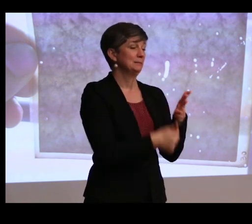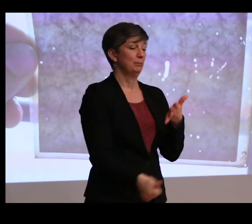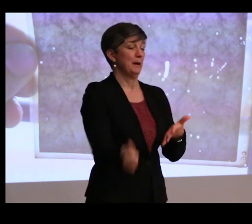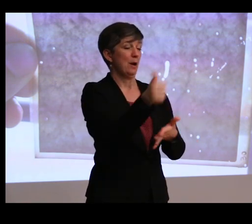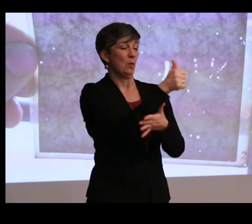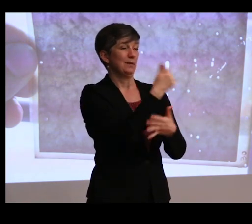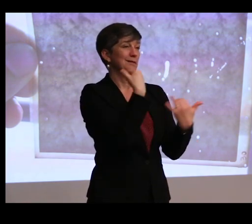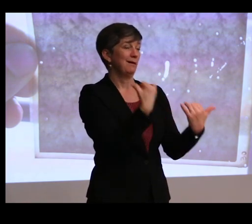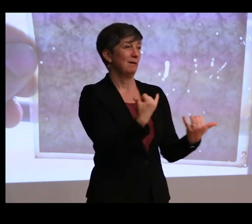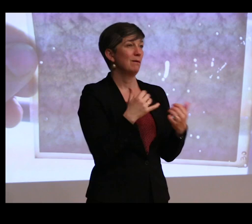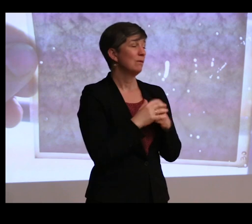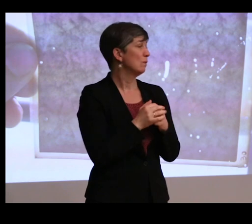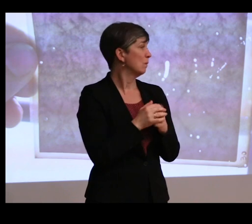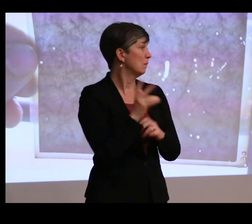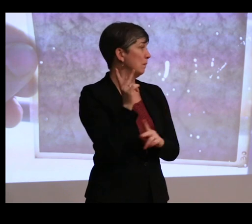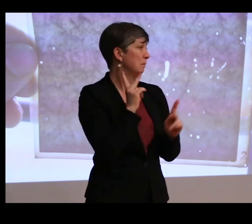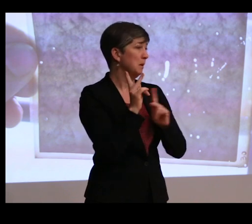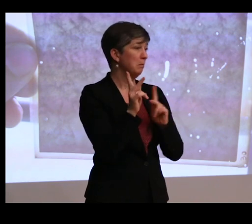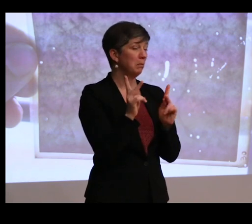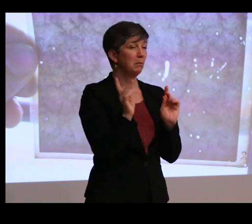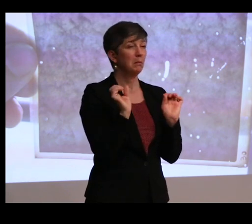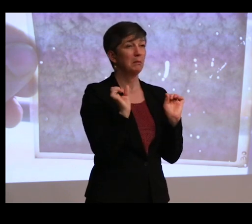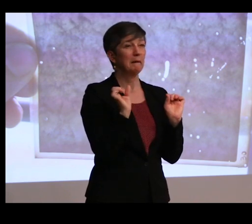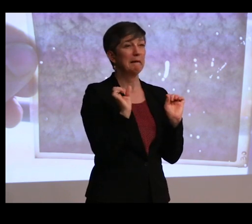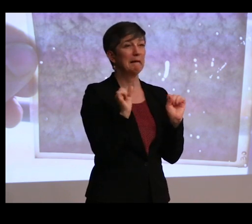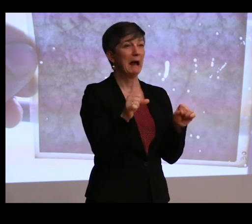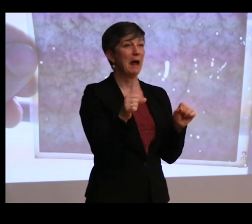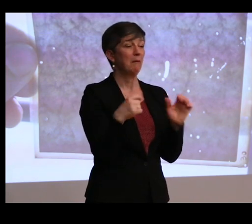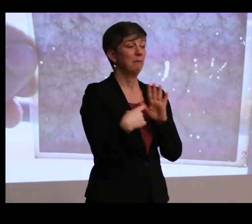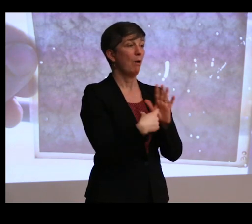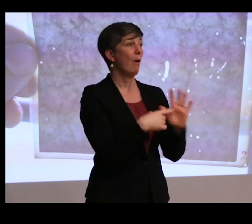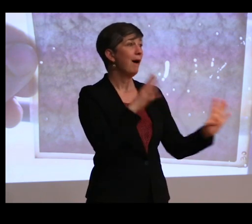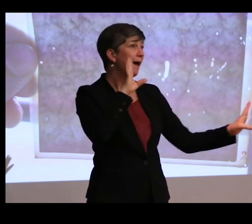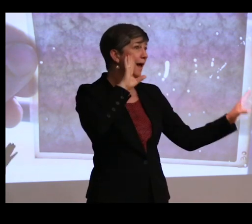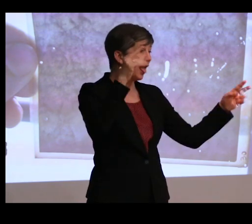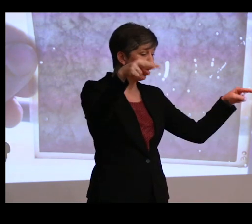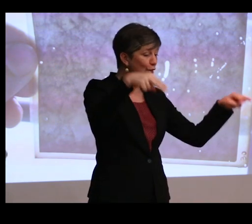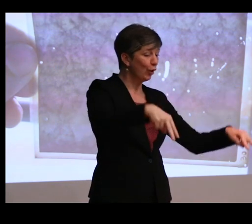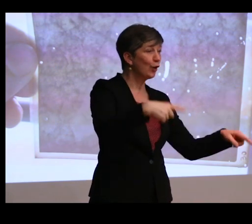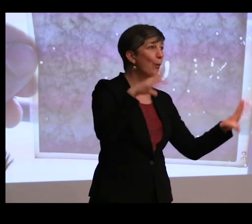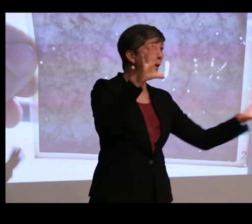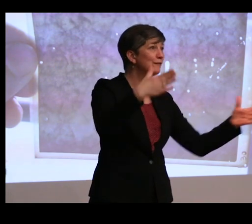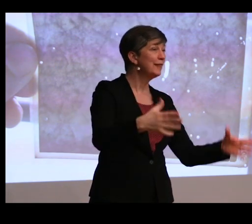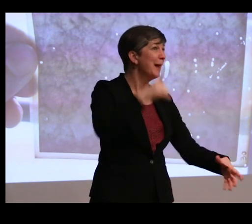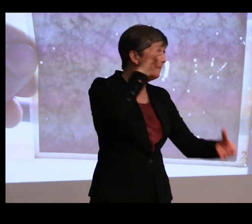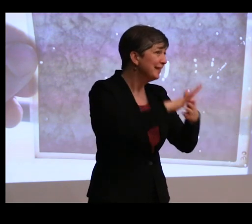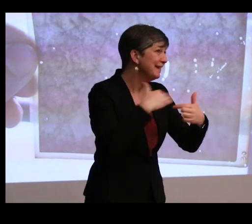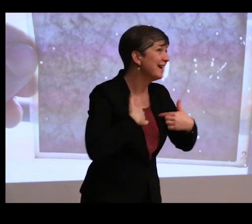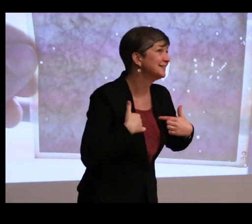And is it something that people can then just present as, hey, look, we're doing this wonderful thing, believe us?